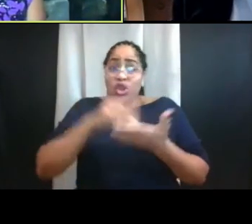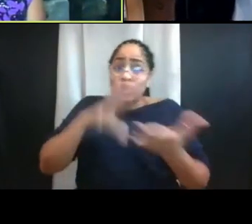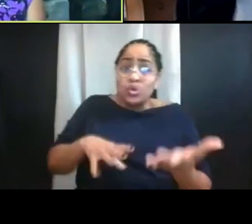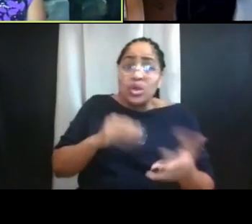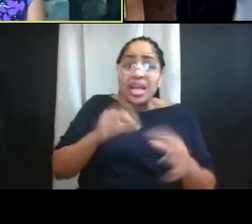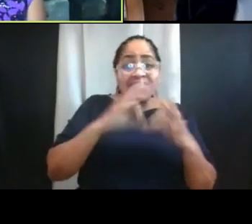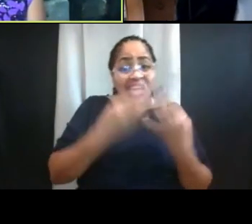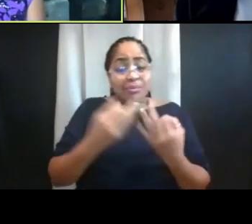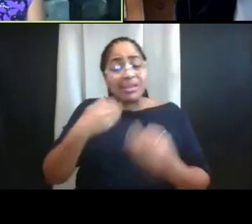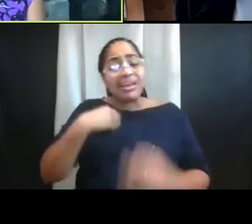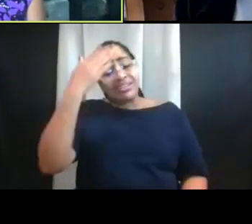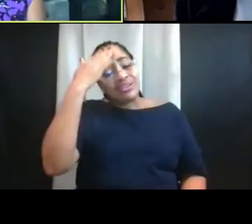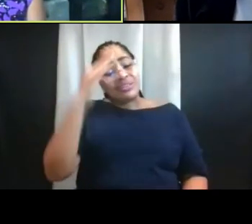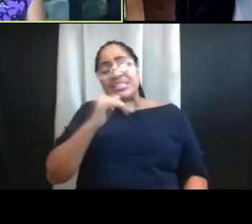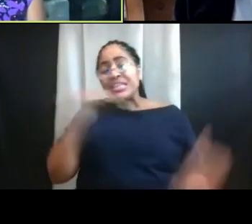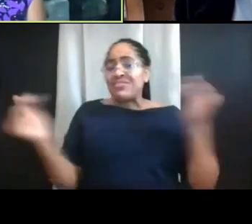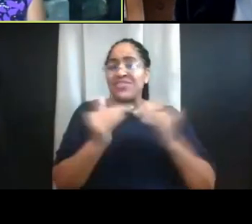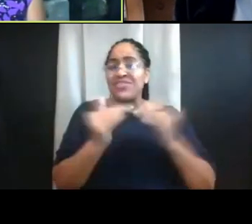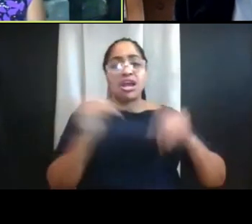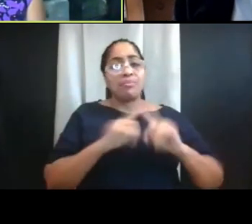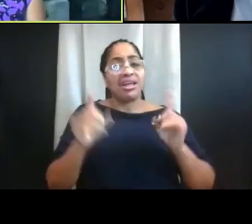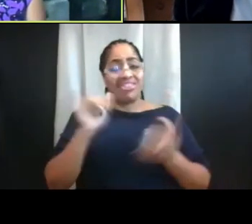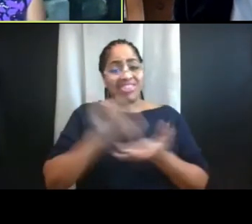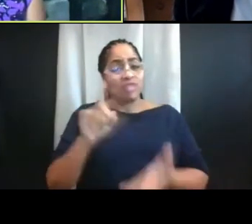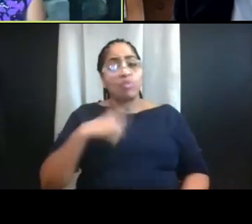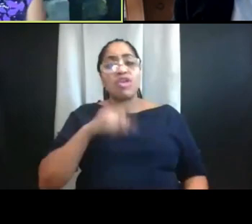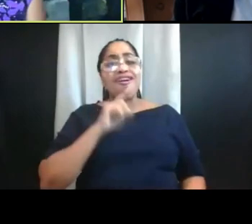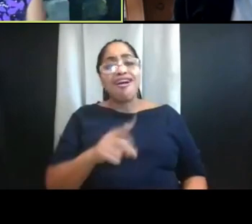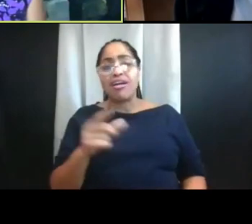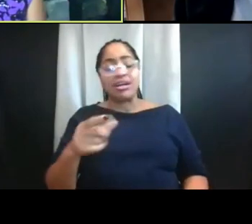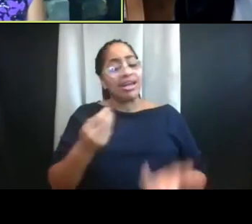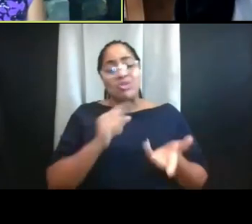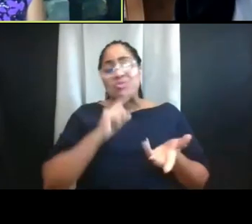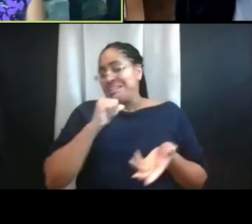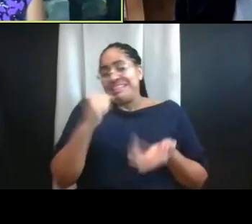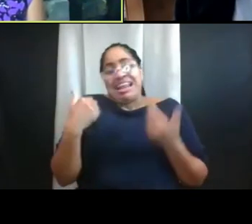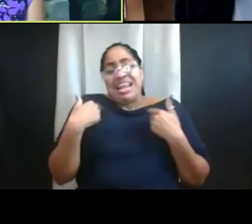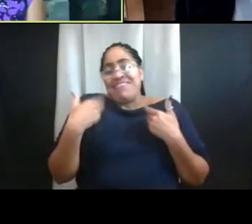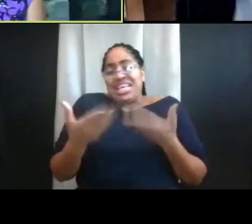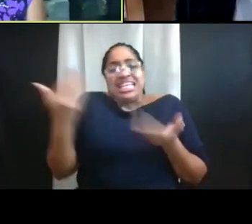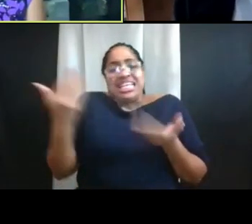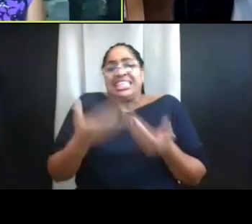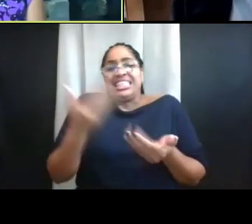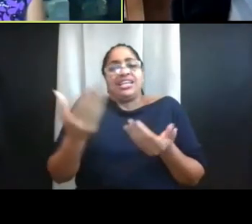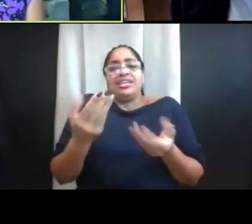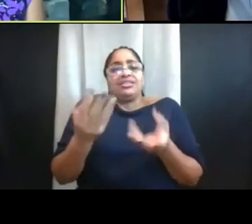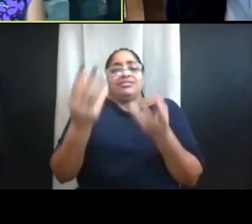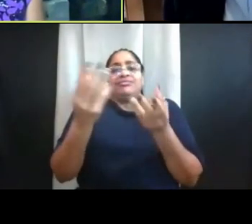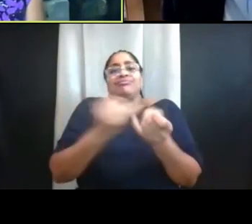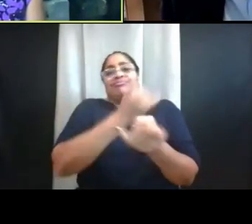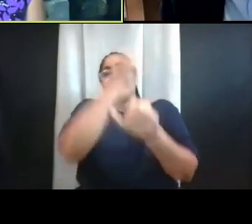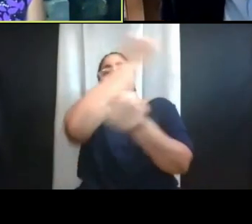But unfortunately, this is where we are and there's not an easy end in sight. So we have to continue to work together.